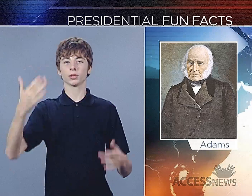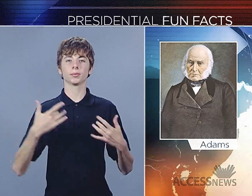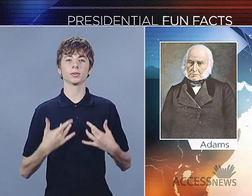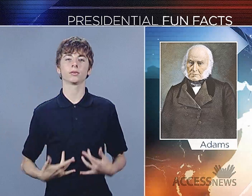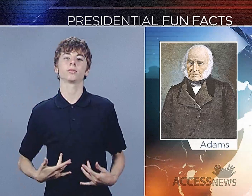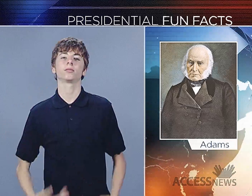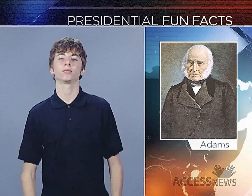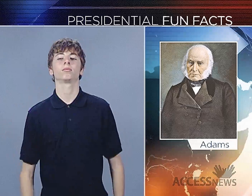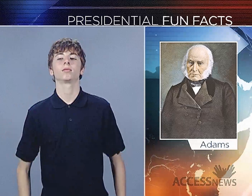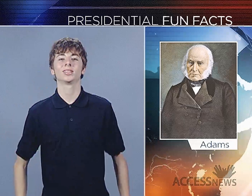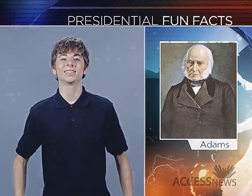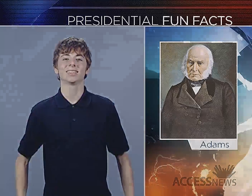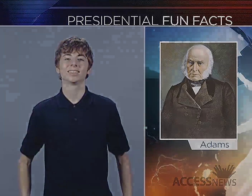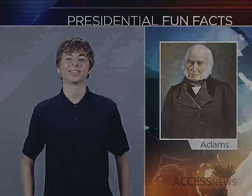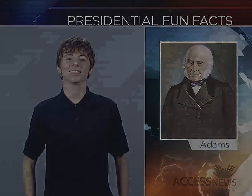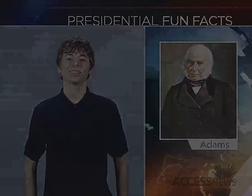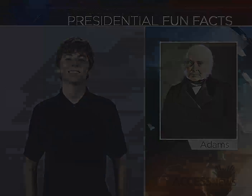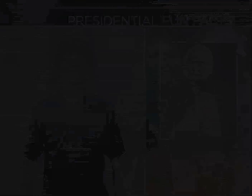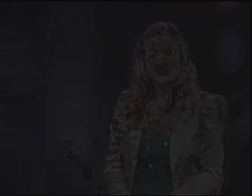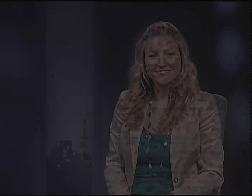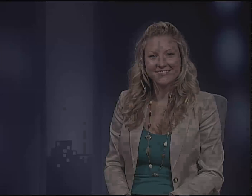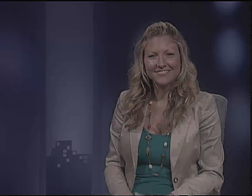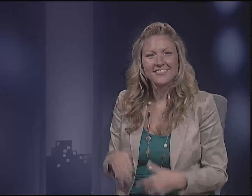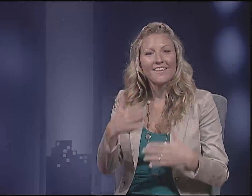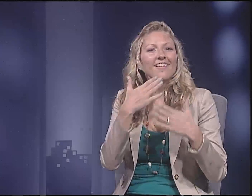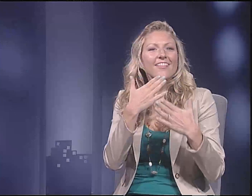a clear conscience, and never despair."